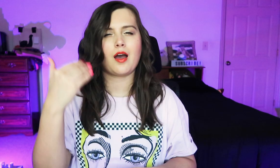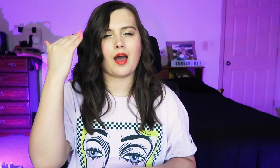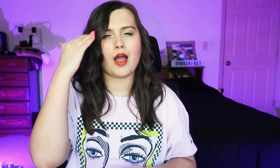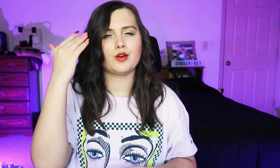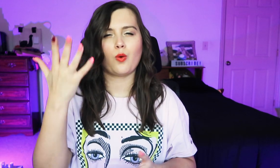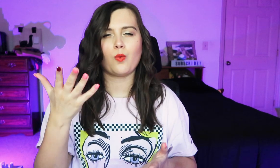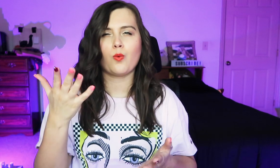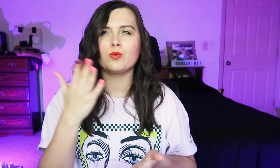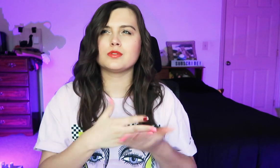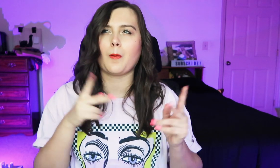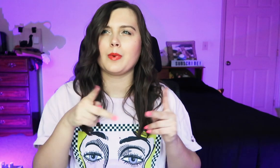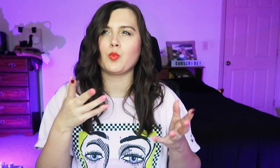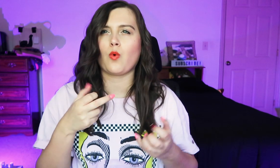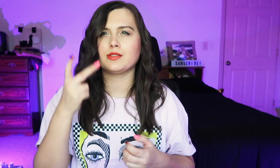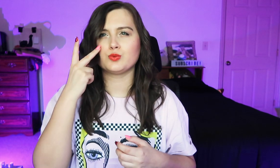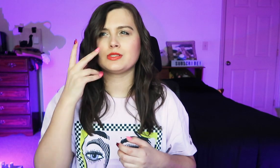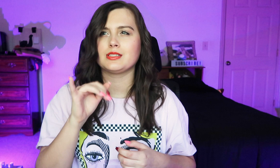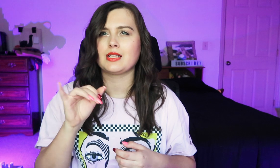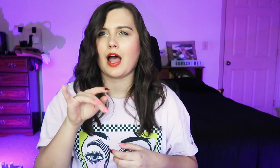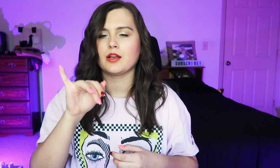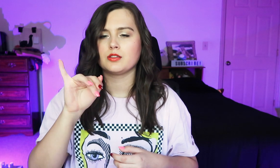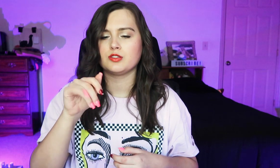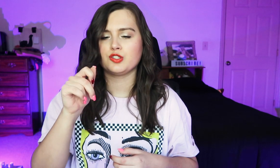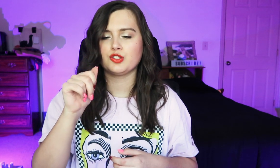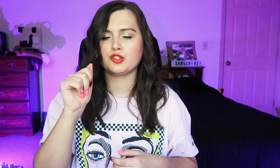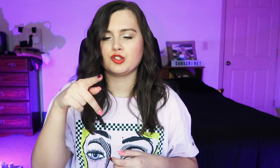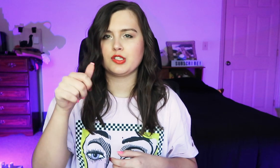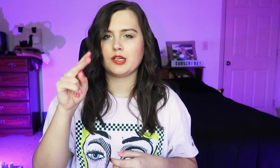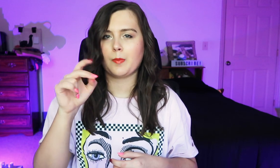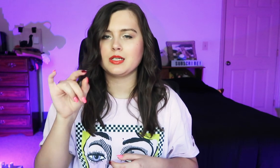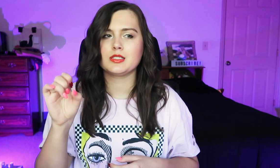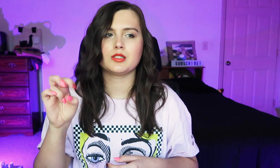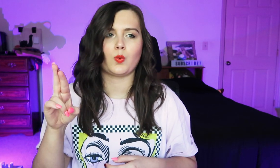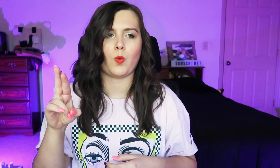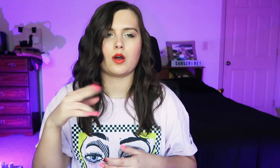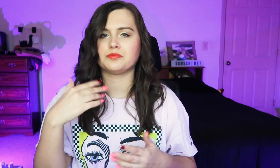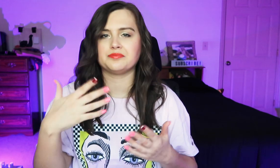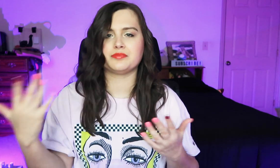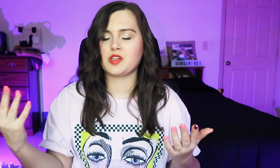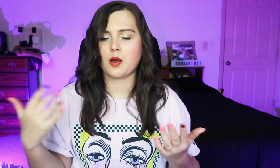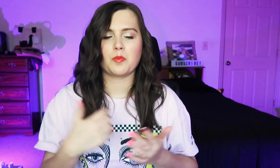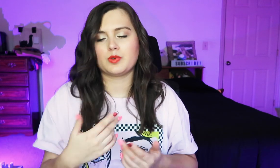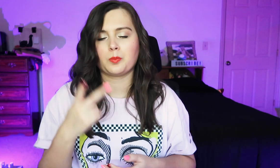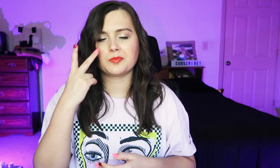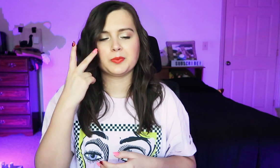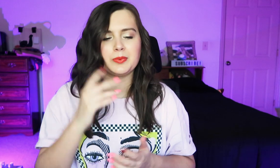I know some people wanted to see Japanese Sign Language. We'll see.